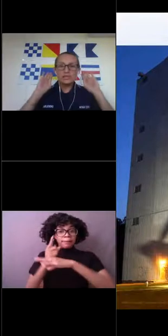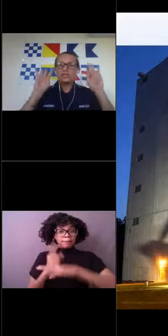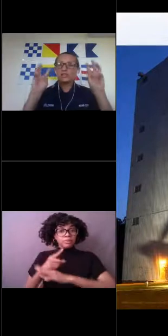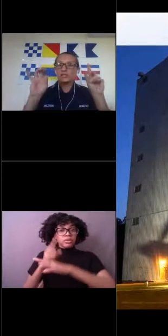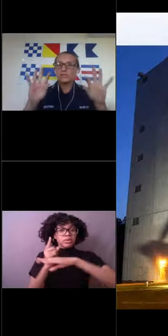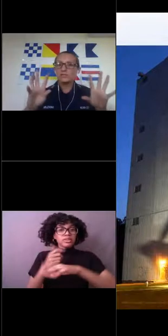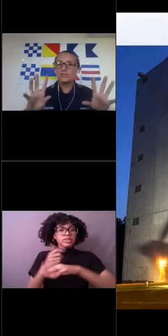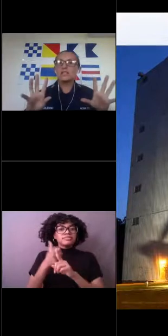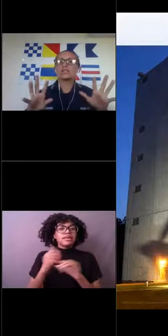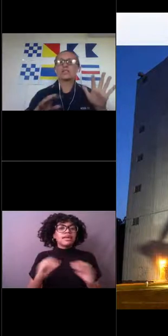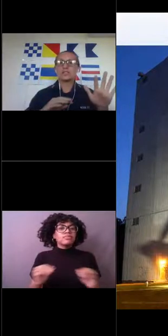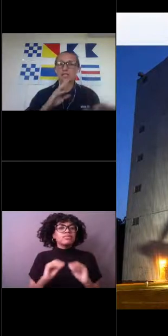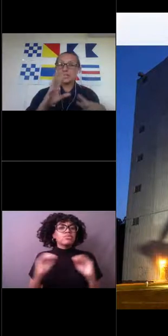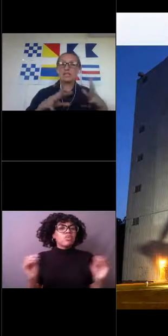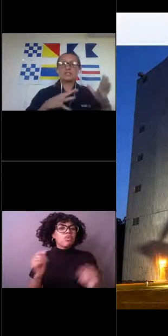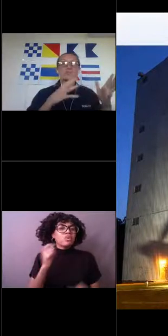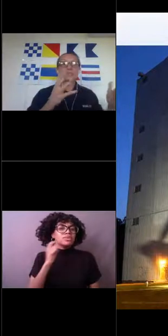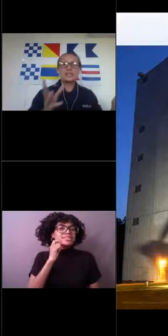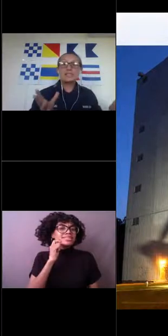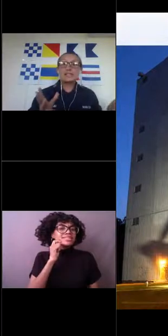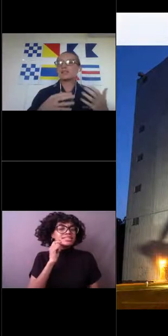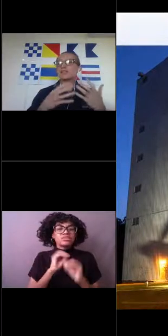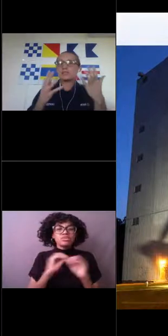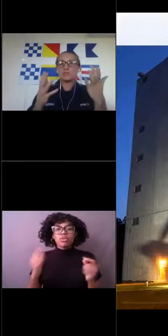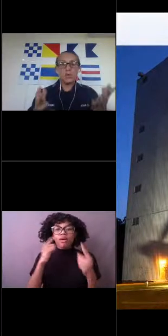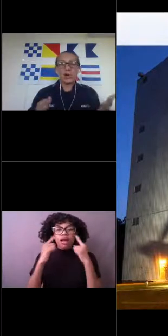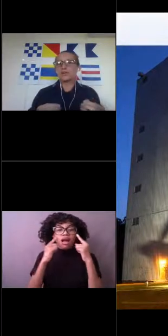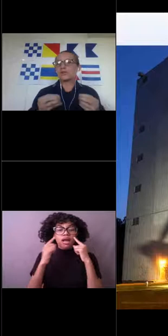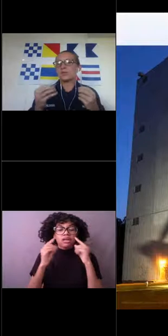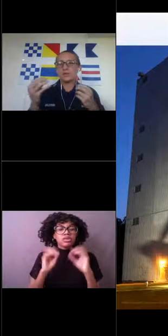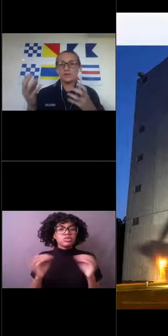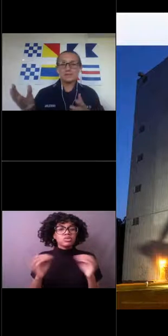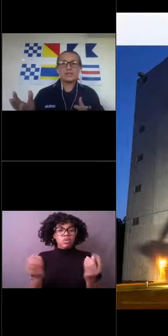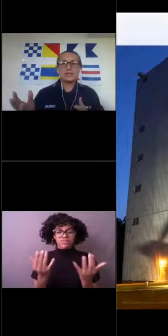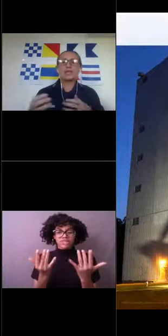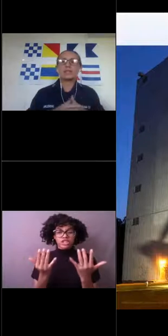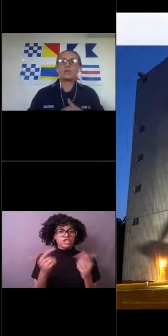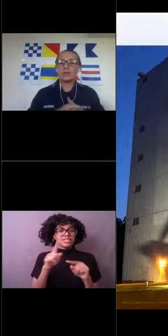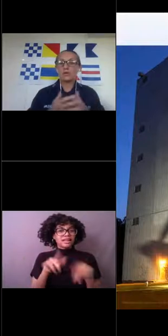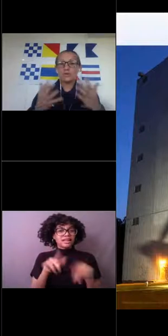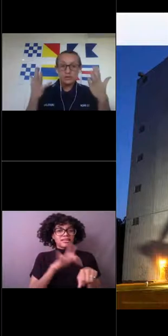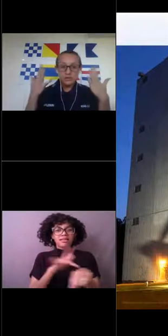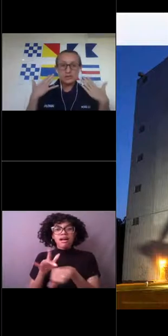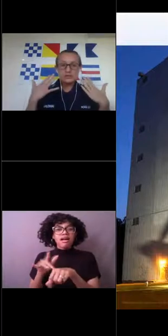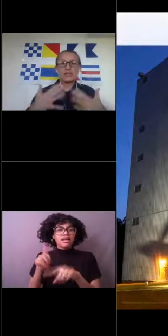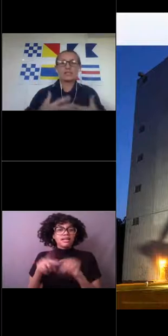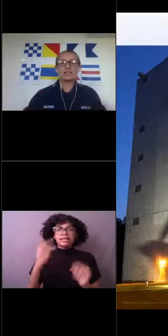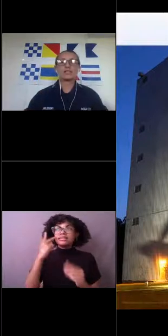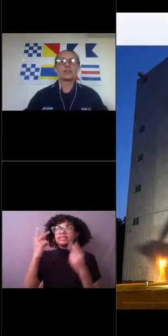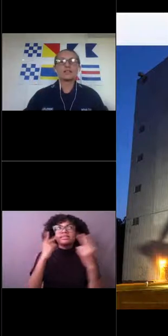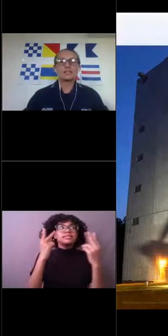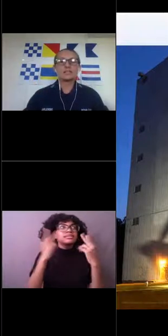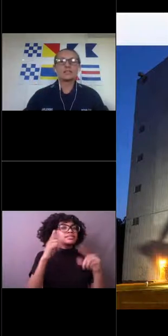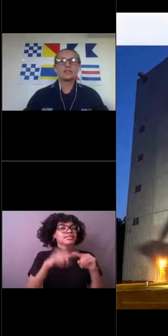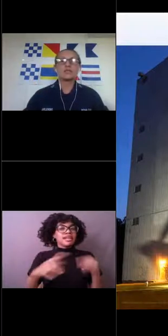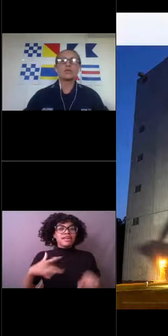or ears or even fingers to see the water or the sun or feel the sun's rays on the skin.